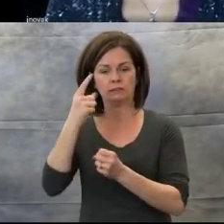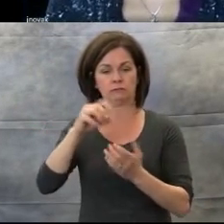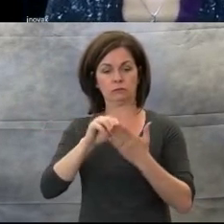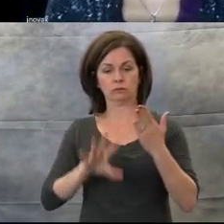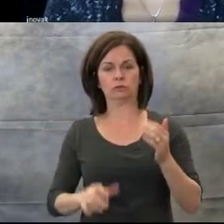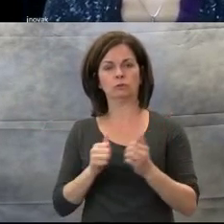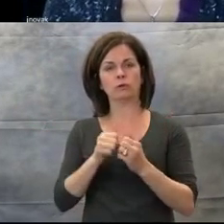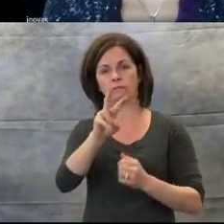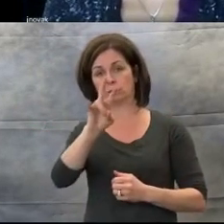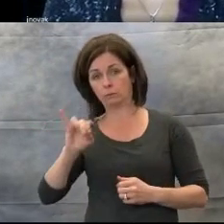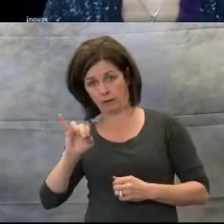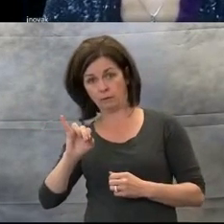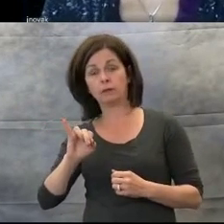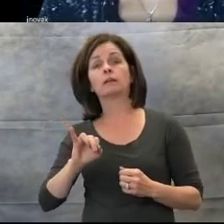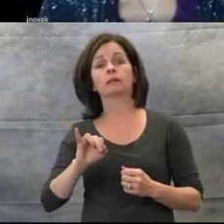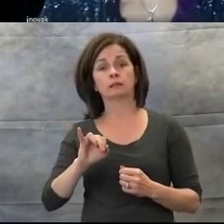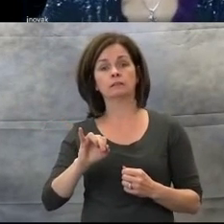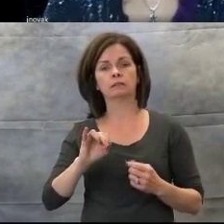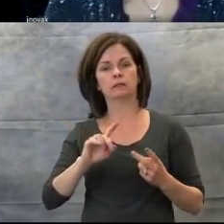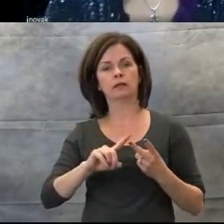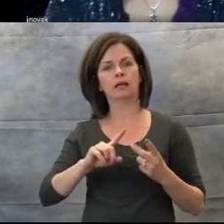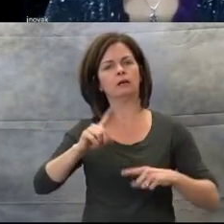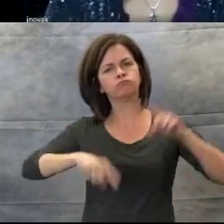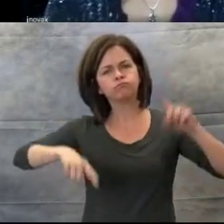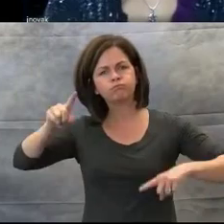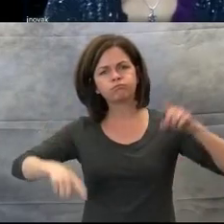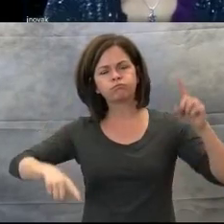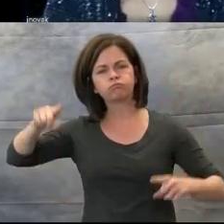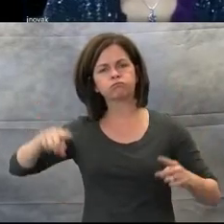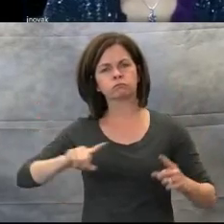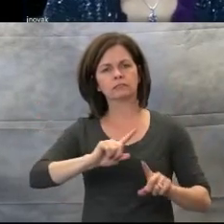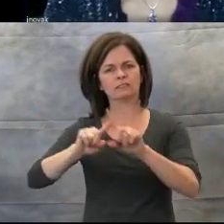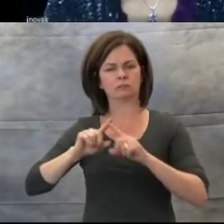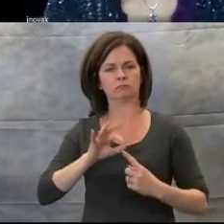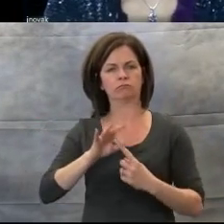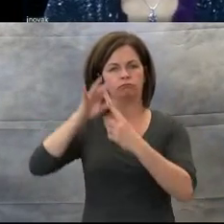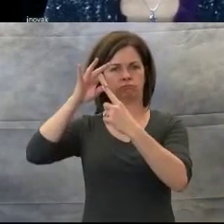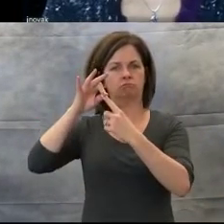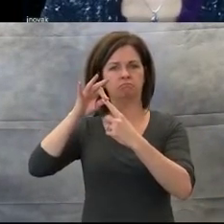and Varying Exceptionalities".